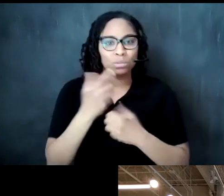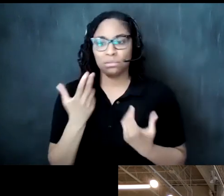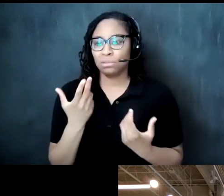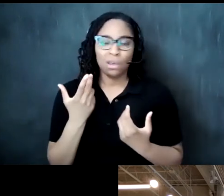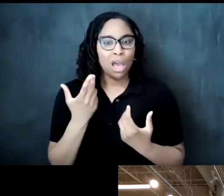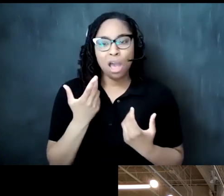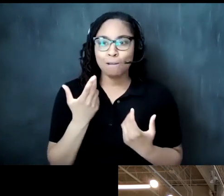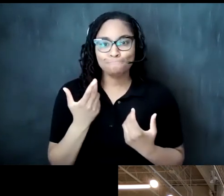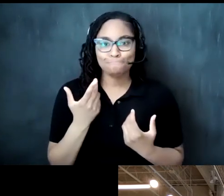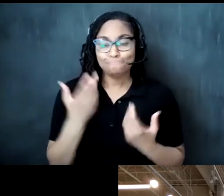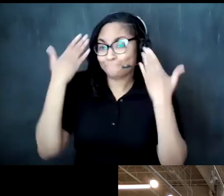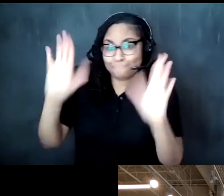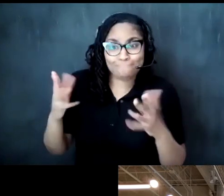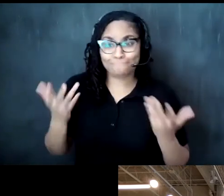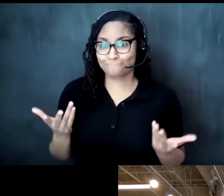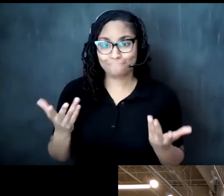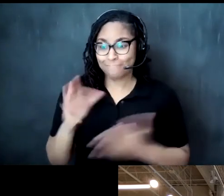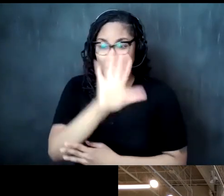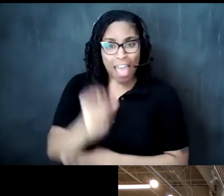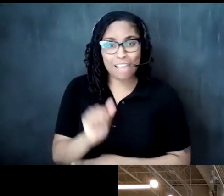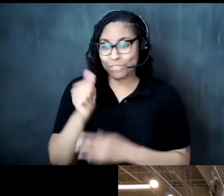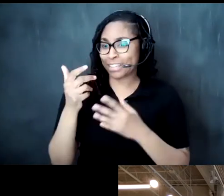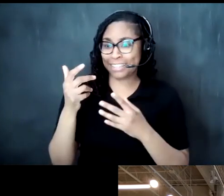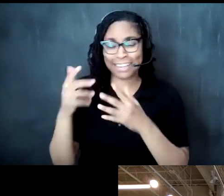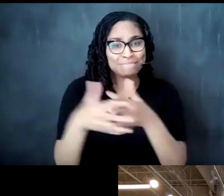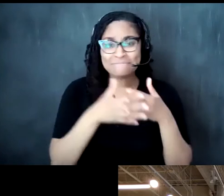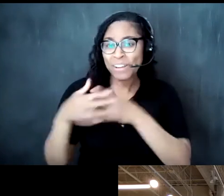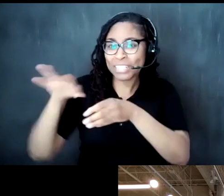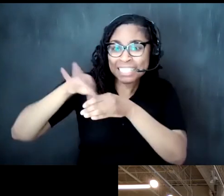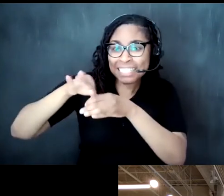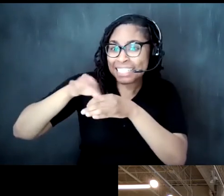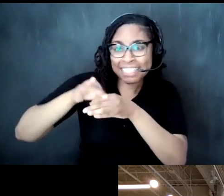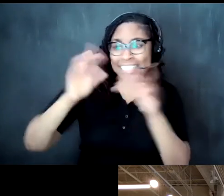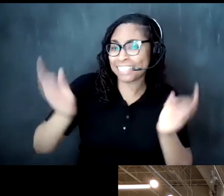i didn't even know about the african-american tea ceremonies and really how so prevalent um